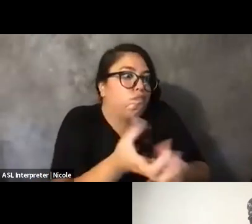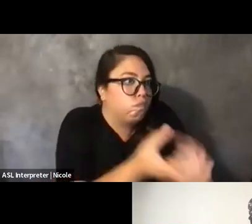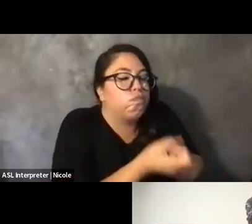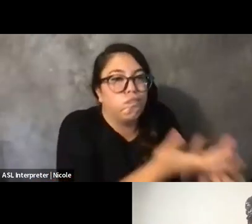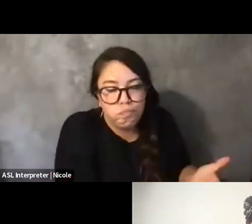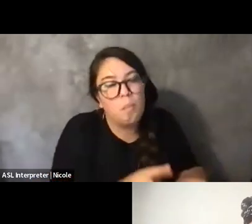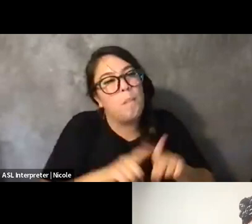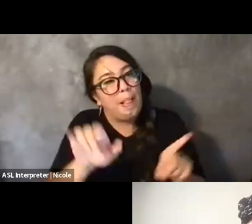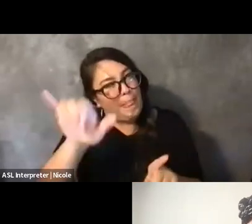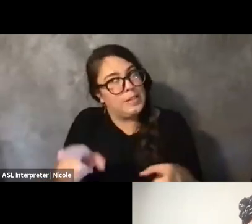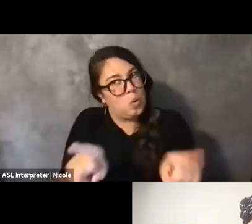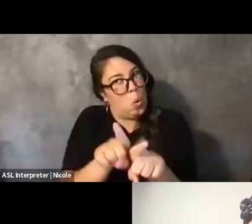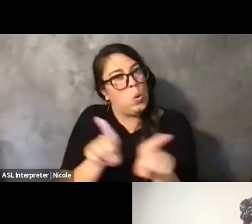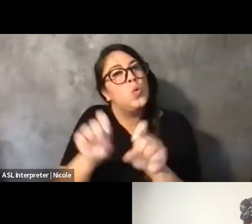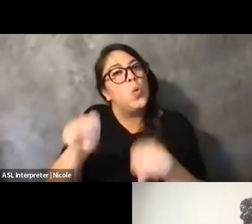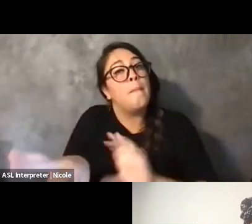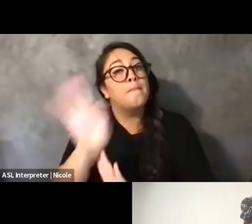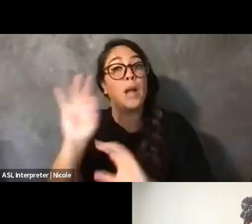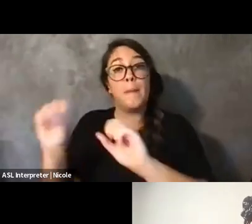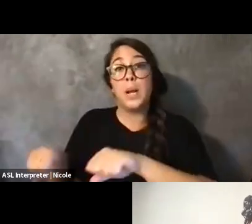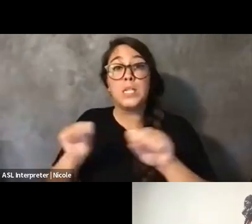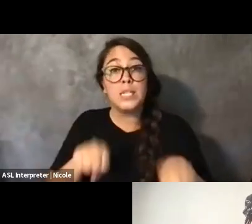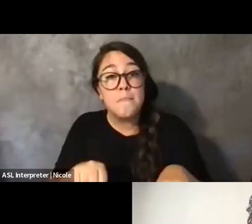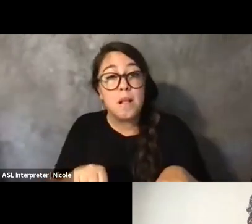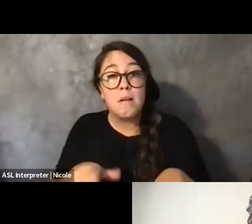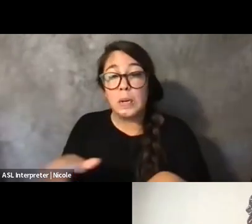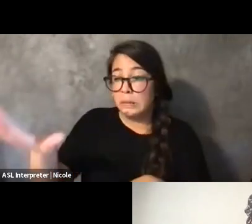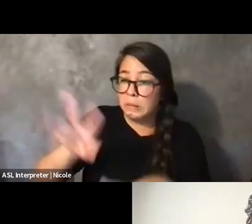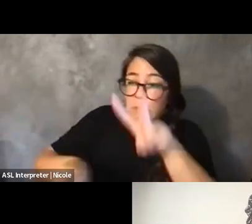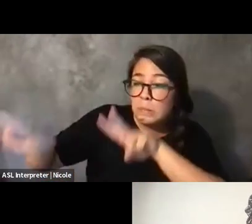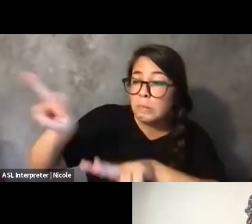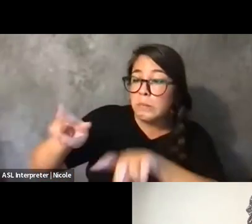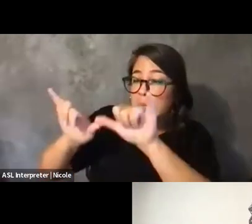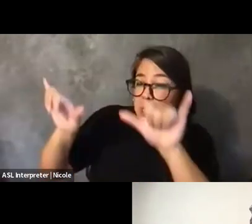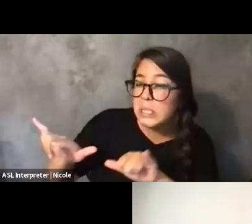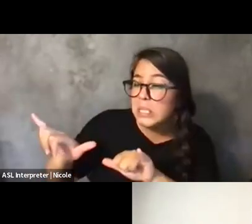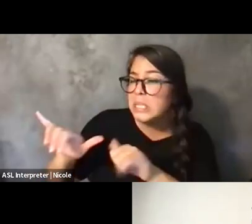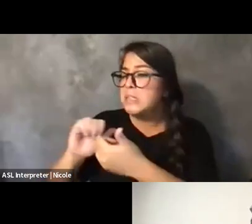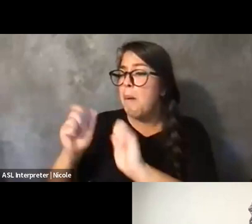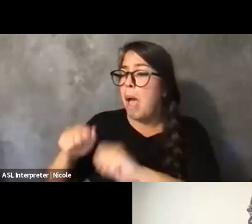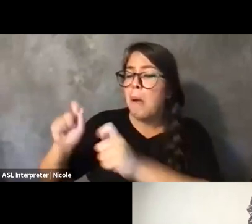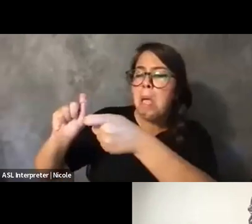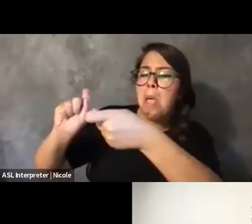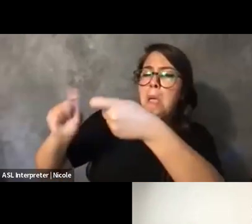to kind of like tweak the thing and get your community what it needs while doing whatever you have to do to look good on paper?